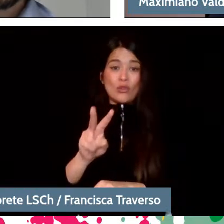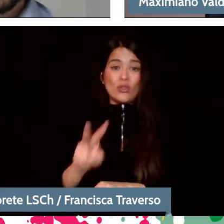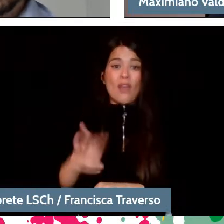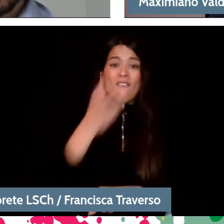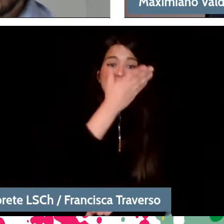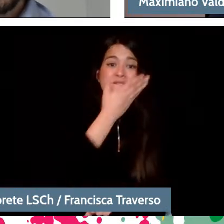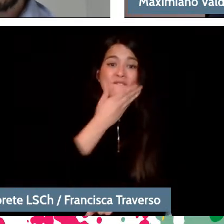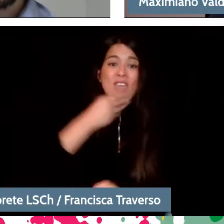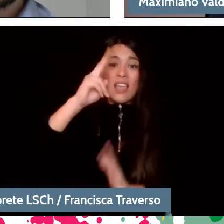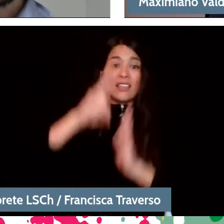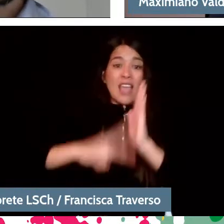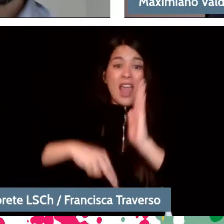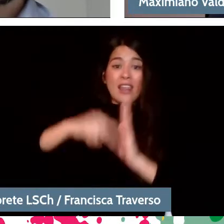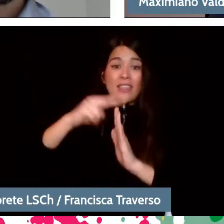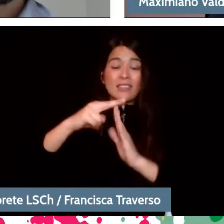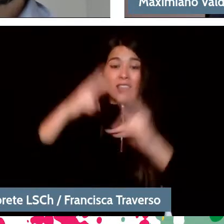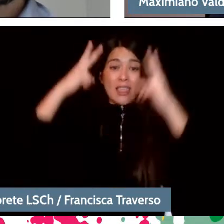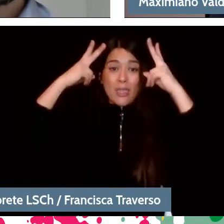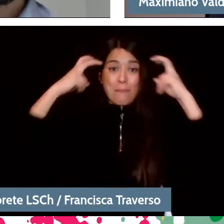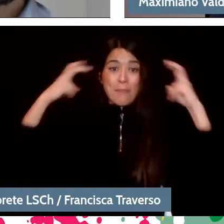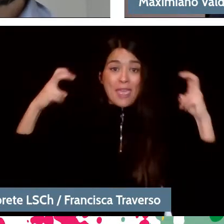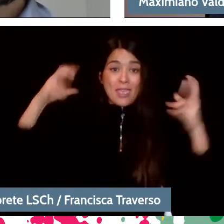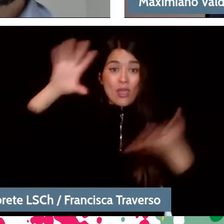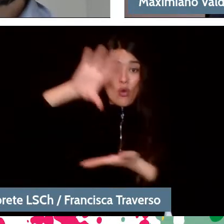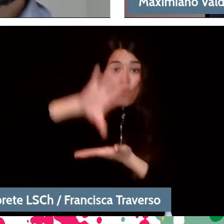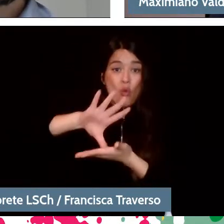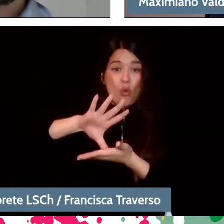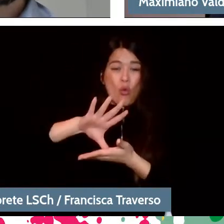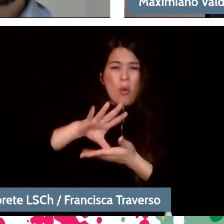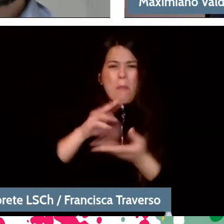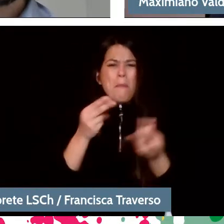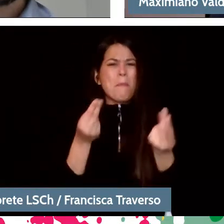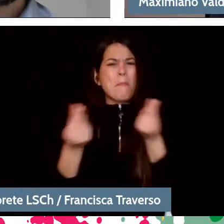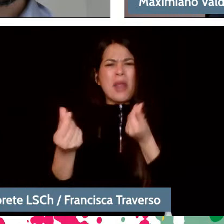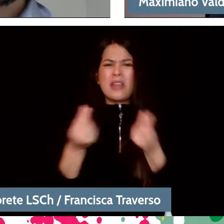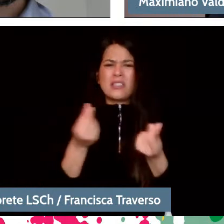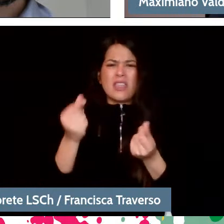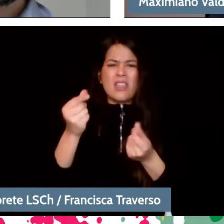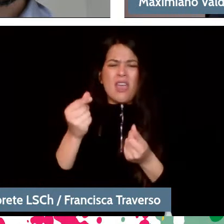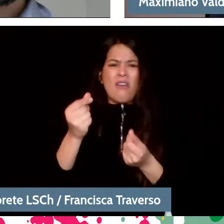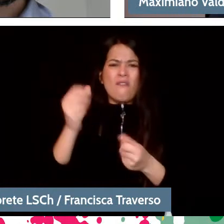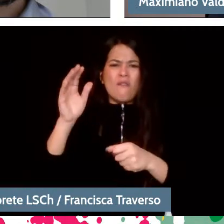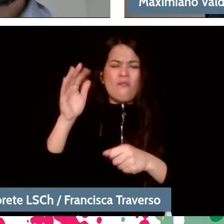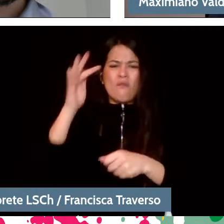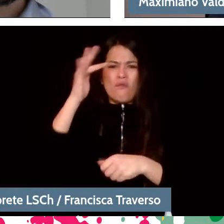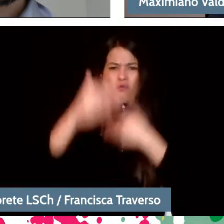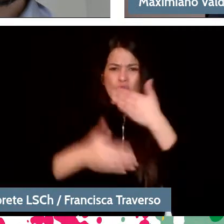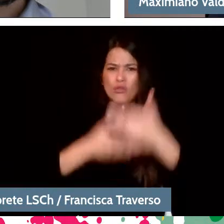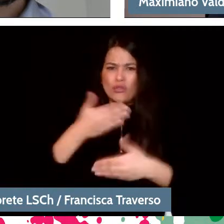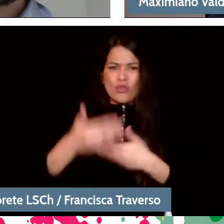it fulfills a similar function to that of the municipal theater of Santiago. They are central theaters, in the city centers,